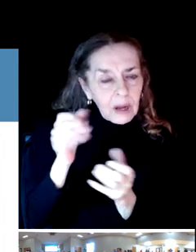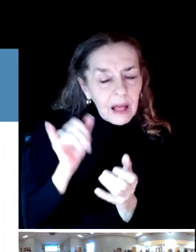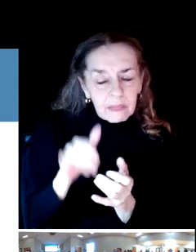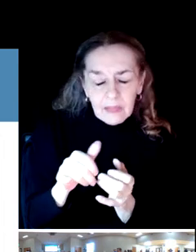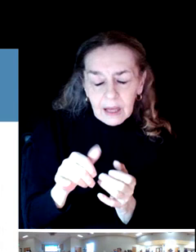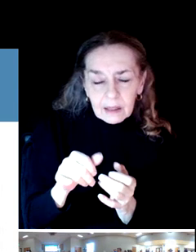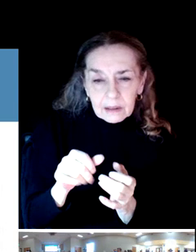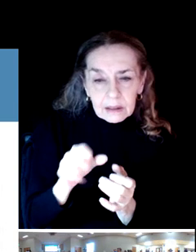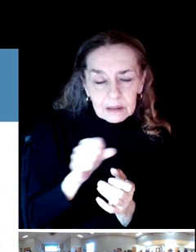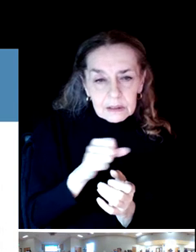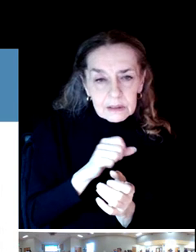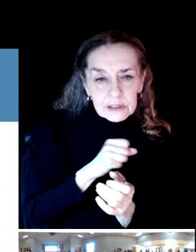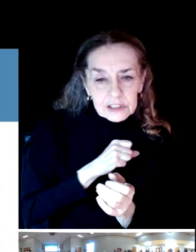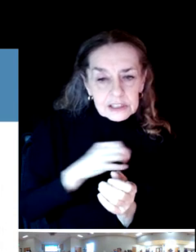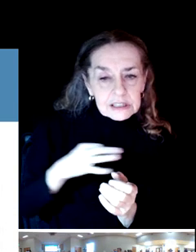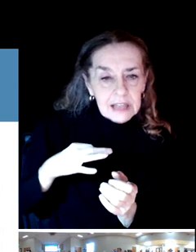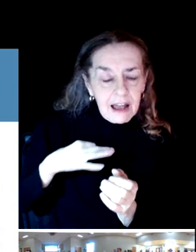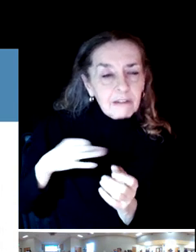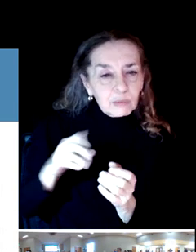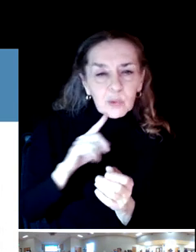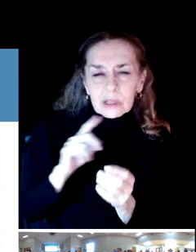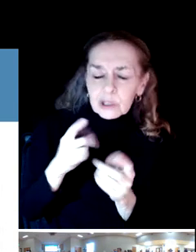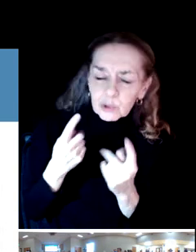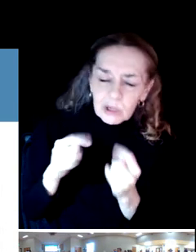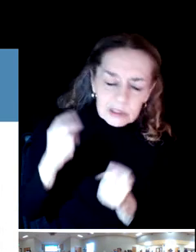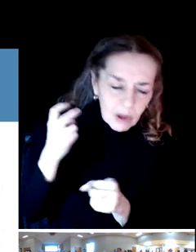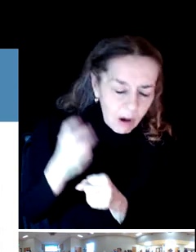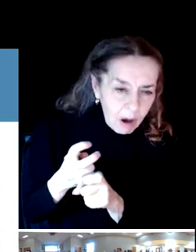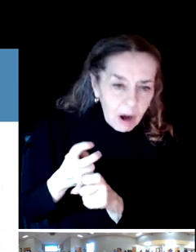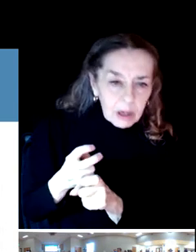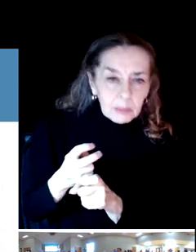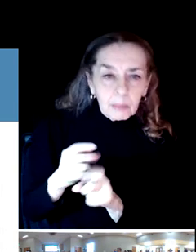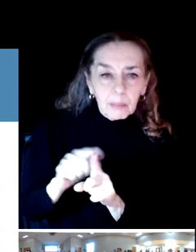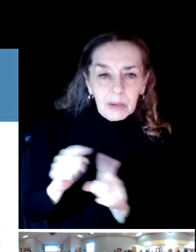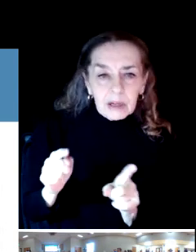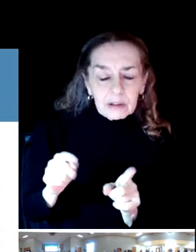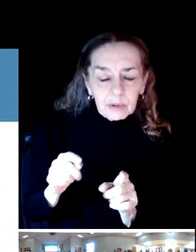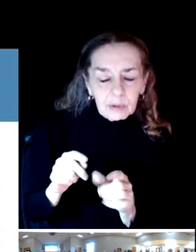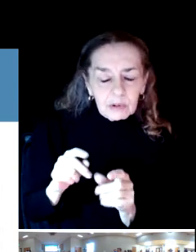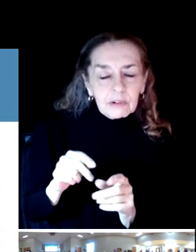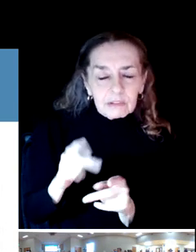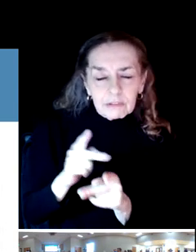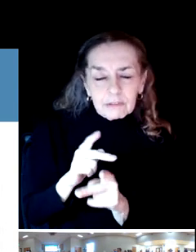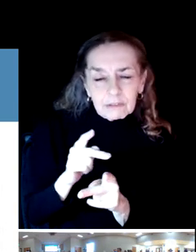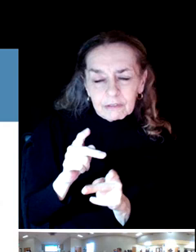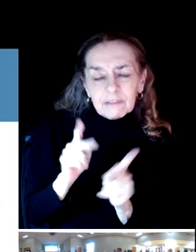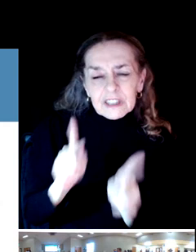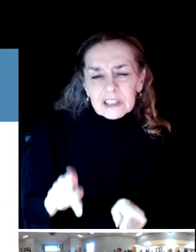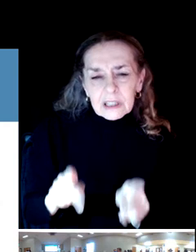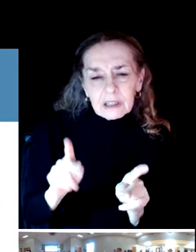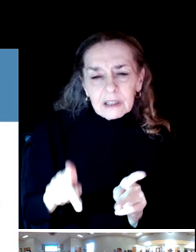people. But there are some things that physically just need to be addressed.